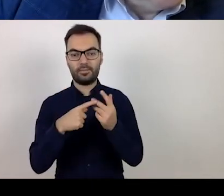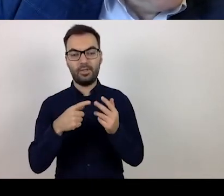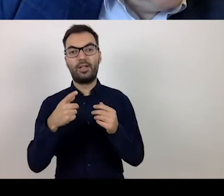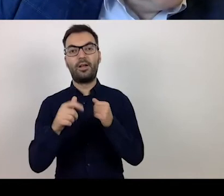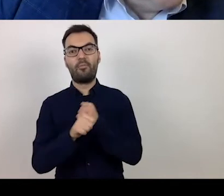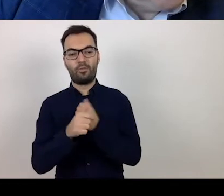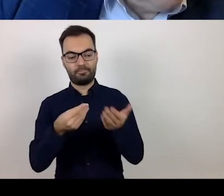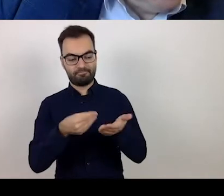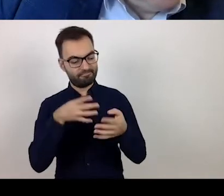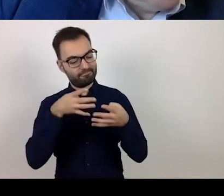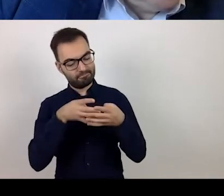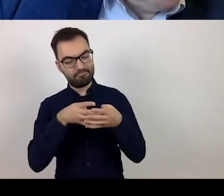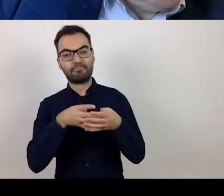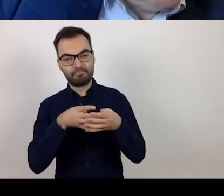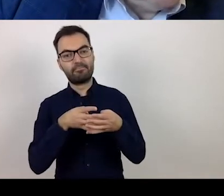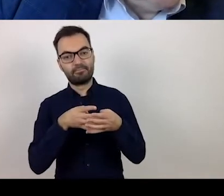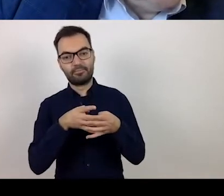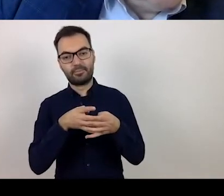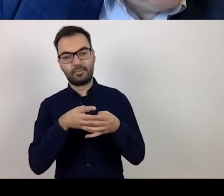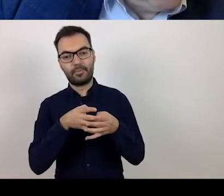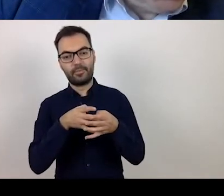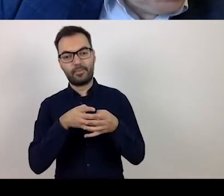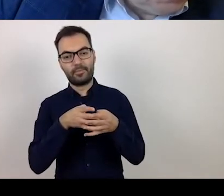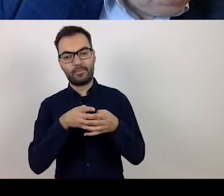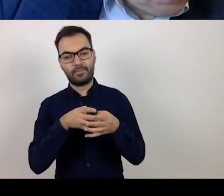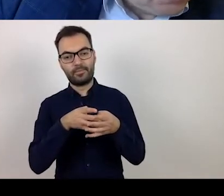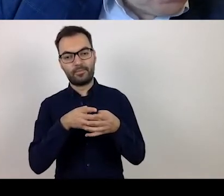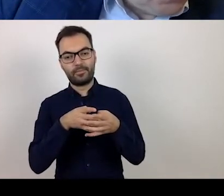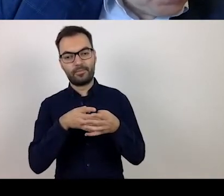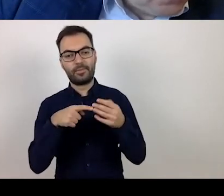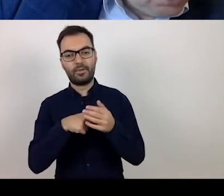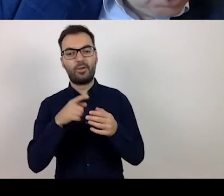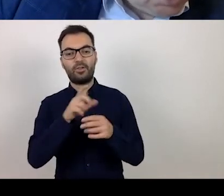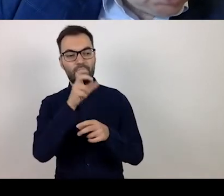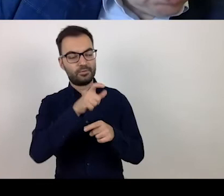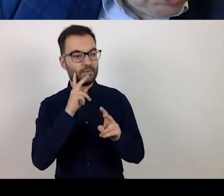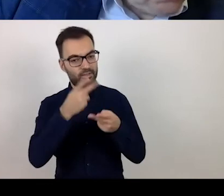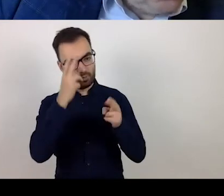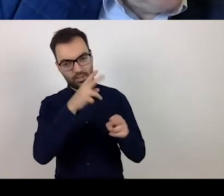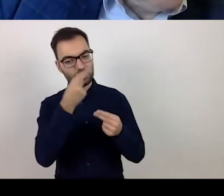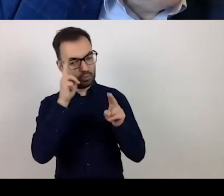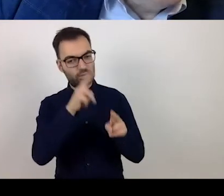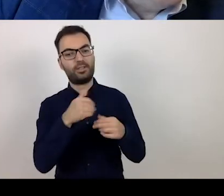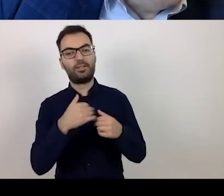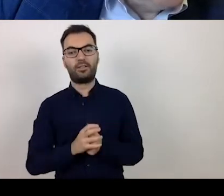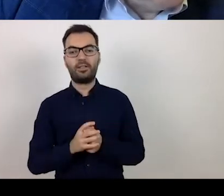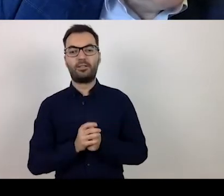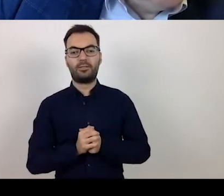during the evaluation of a given entity. Let me point out